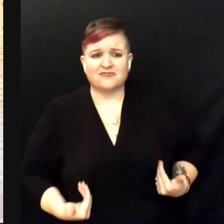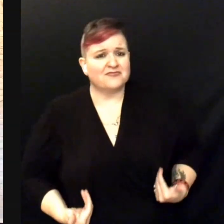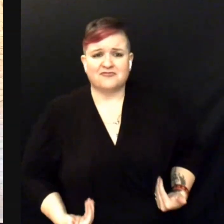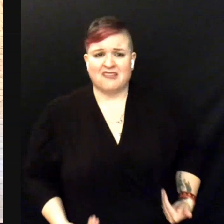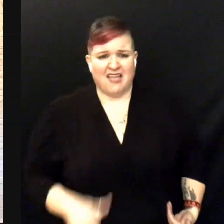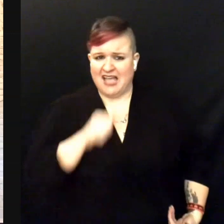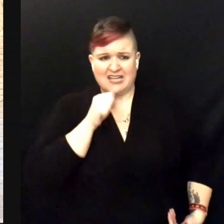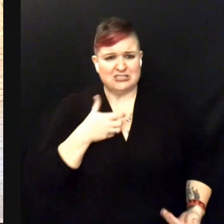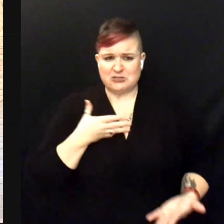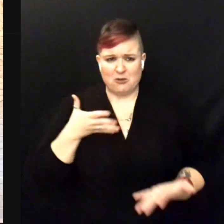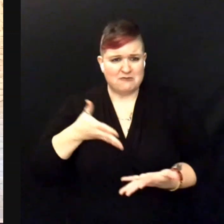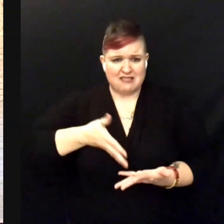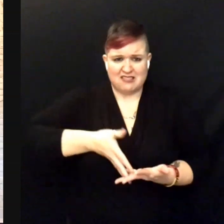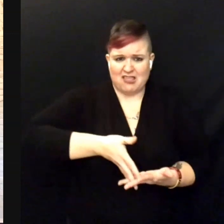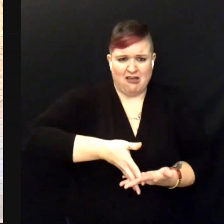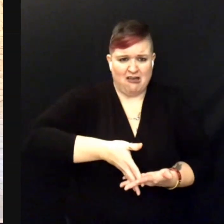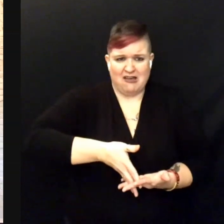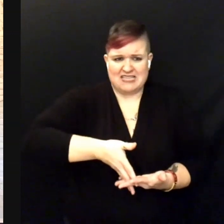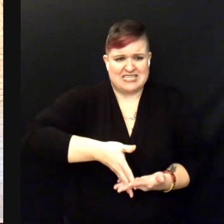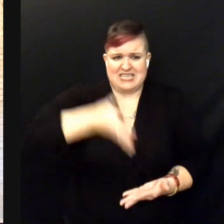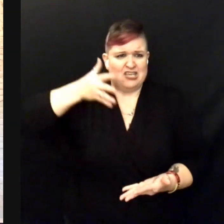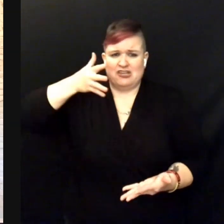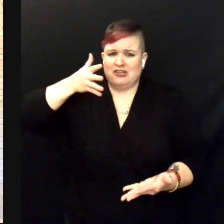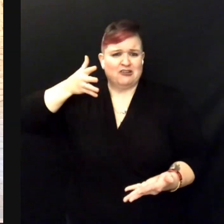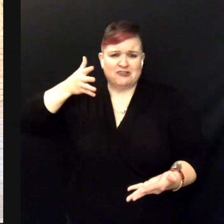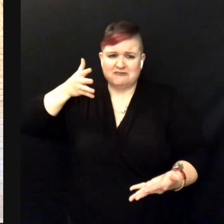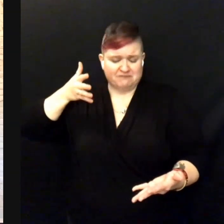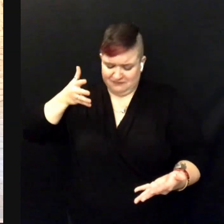I don't belong here